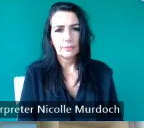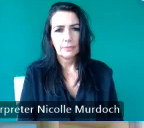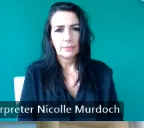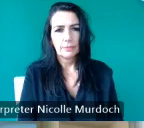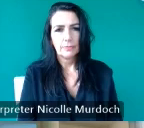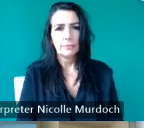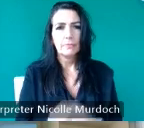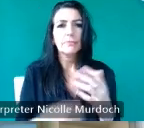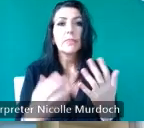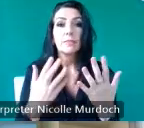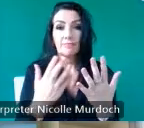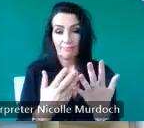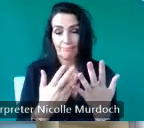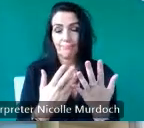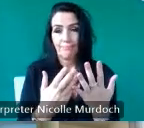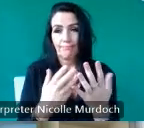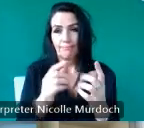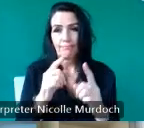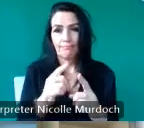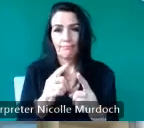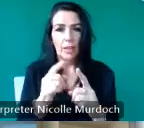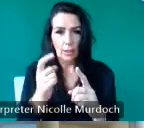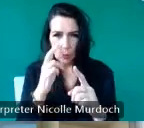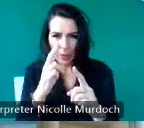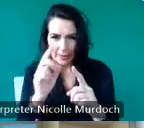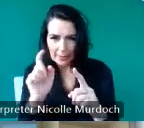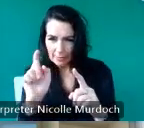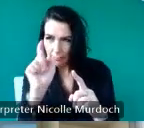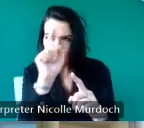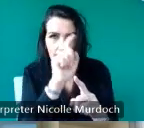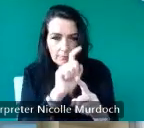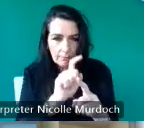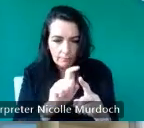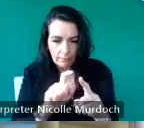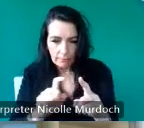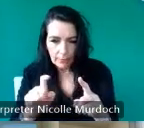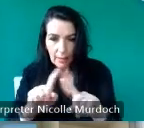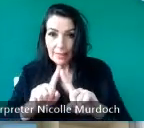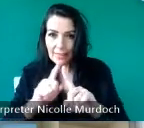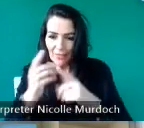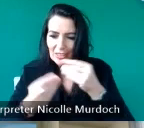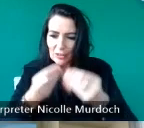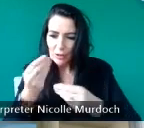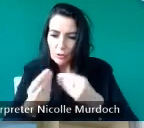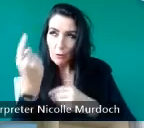presented and each little market on the map there represents a different story next slide